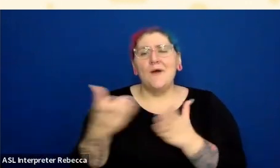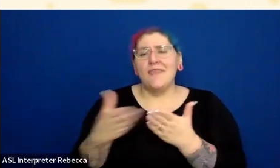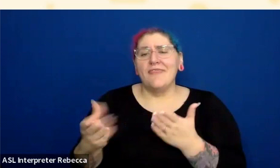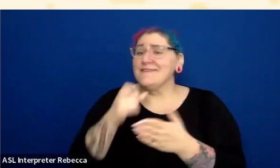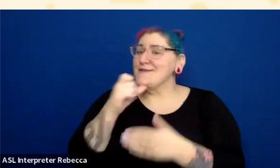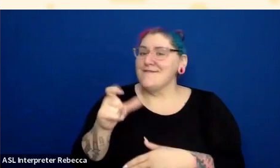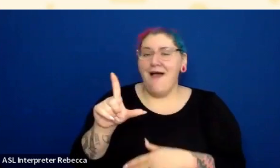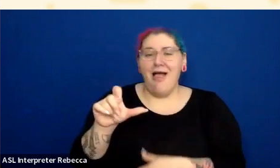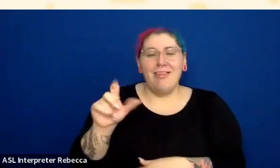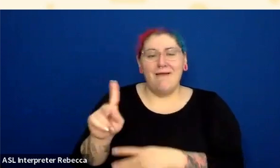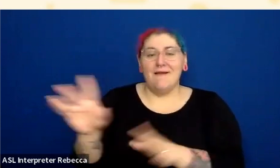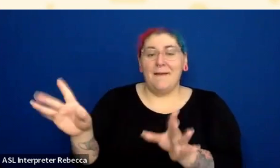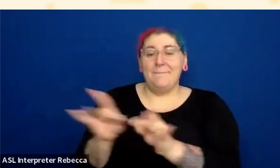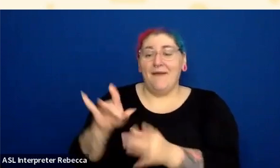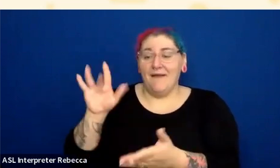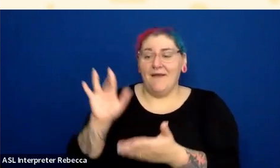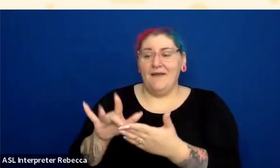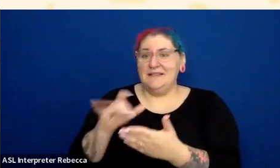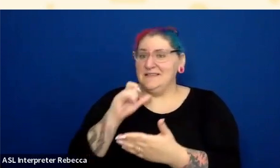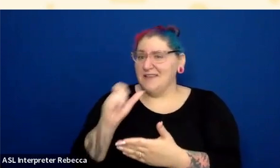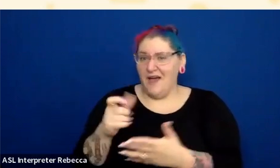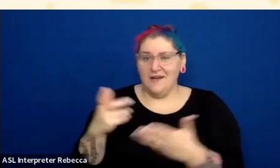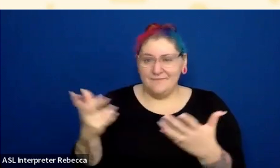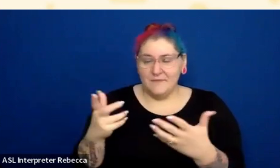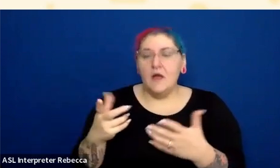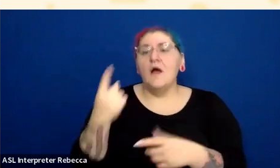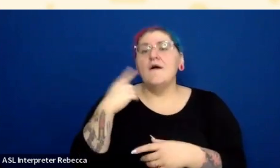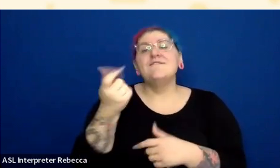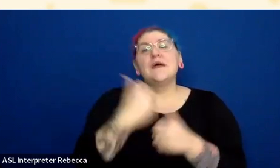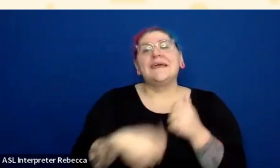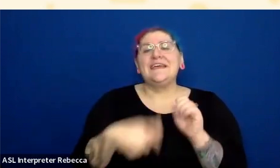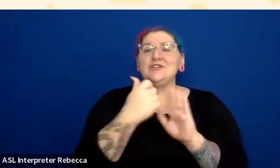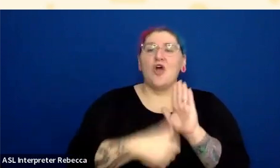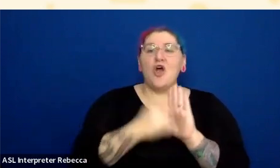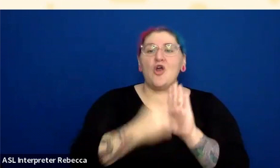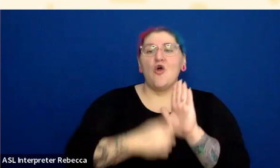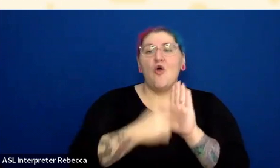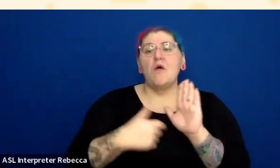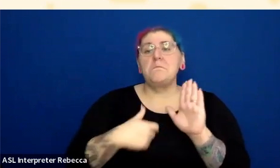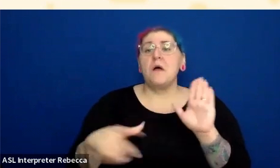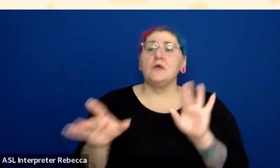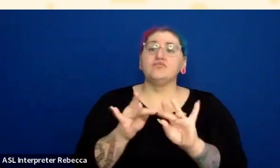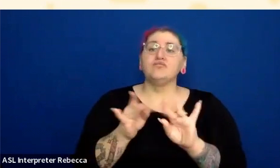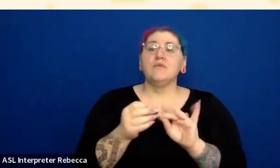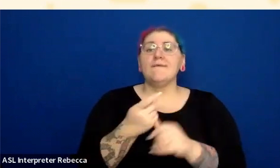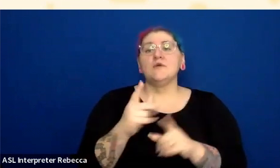For each of the articles, I have added a few words to describe what that article contains, and that's not a link.